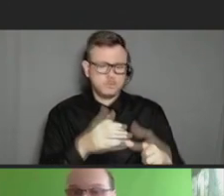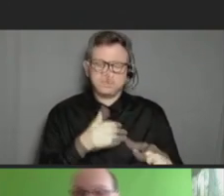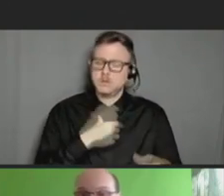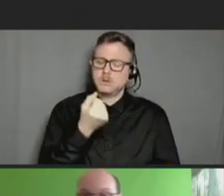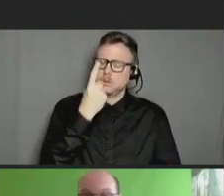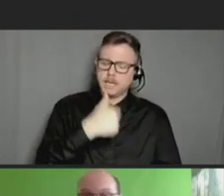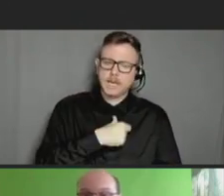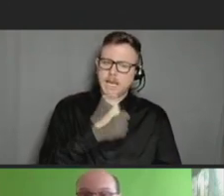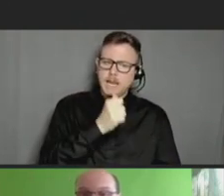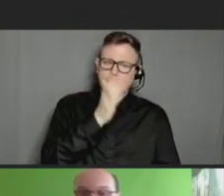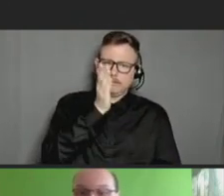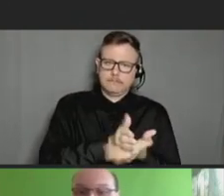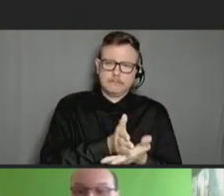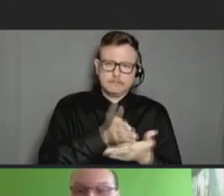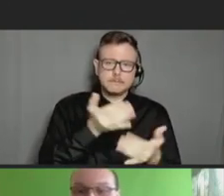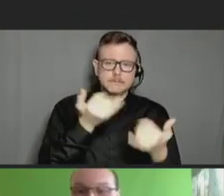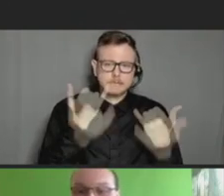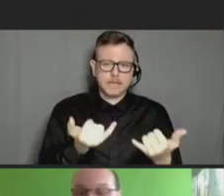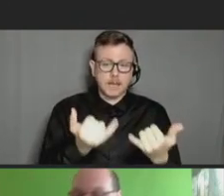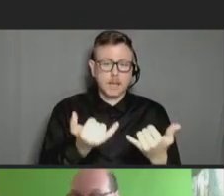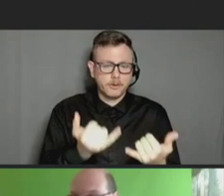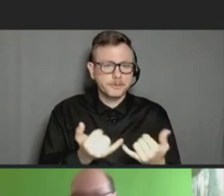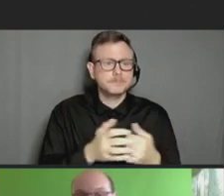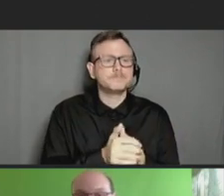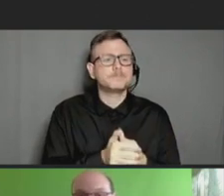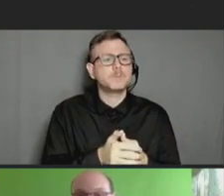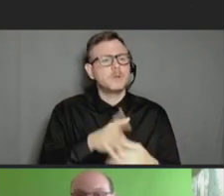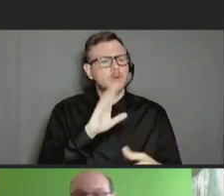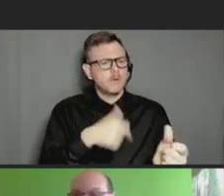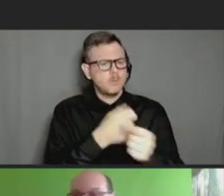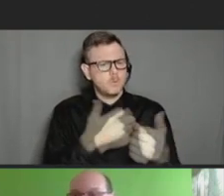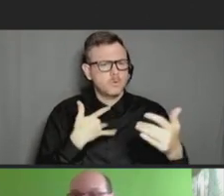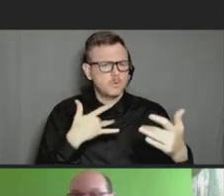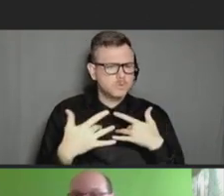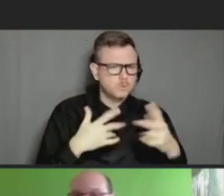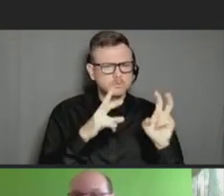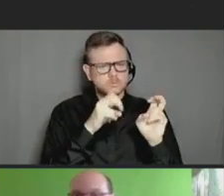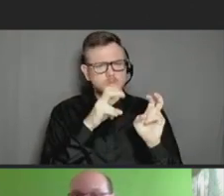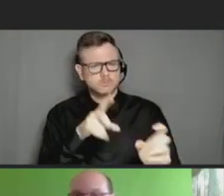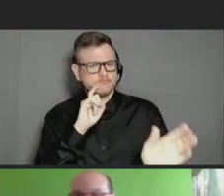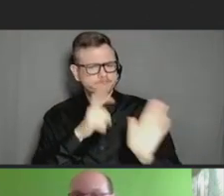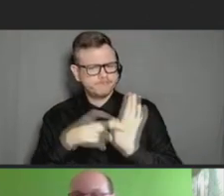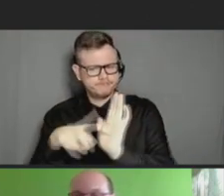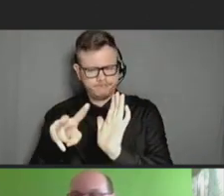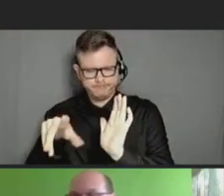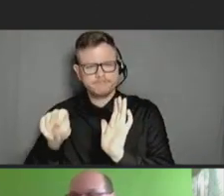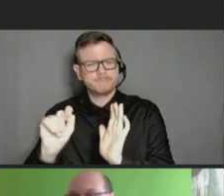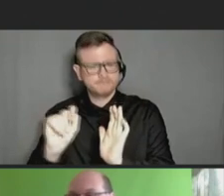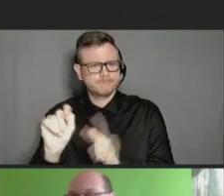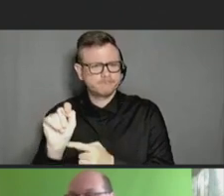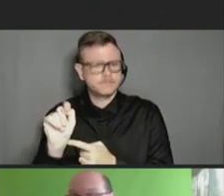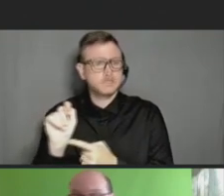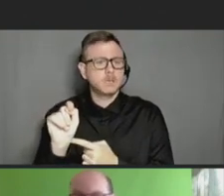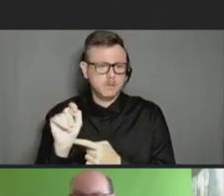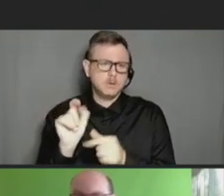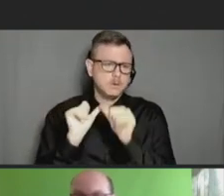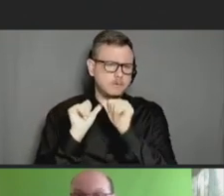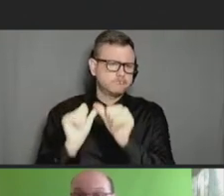by any means. Follow-up of concerns and topics identified by VaST continue in a number of